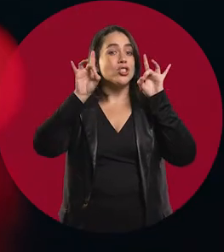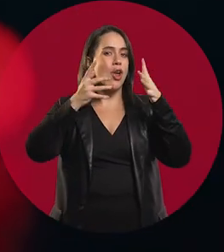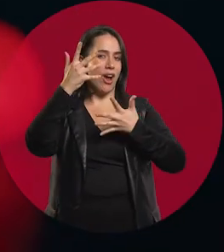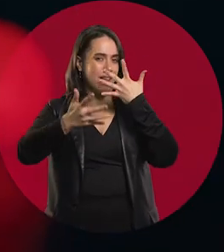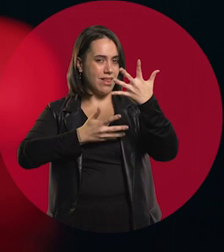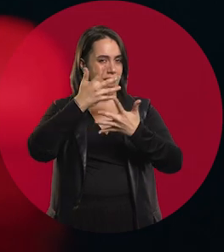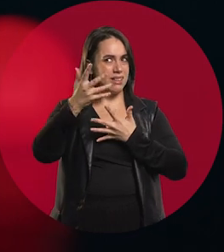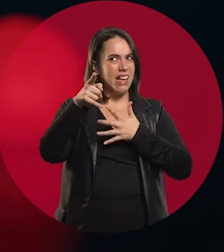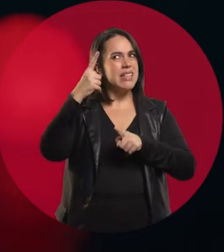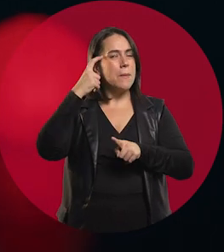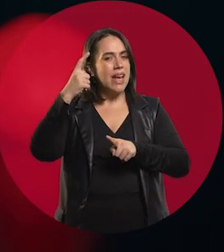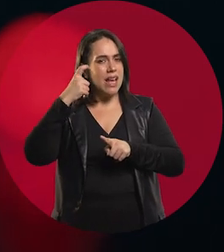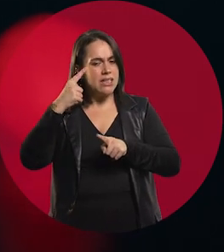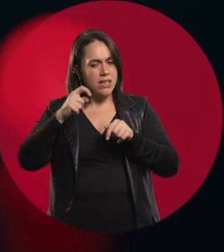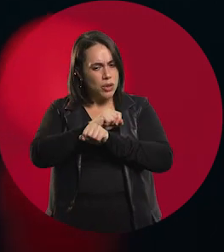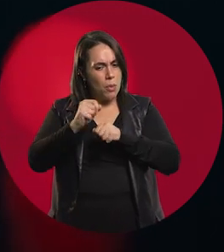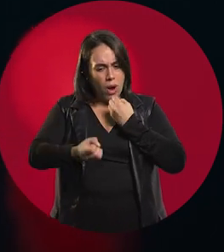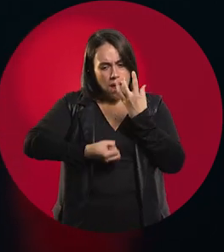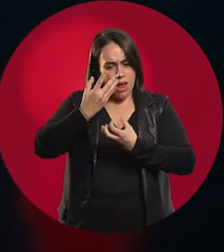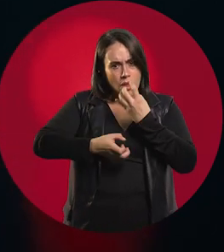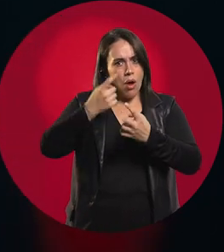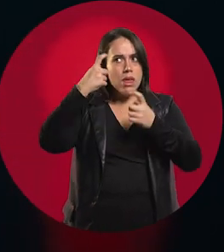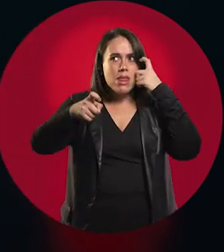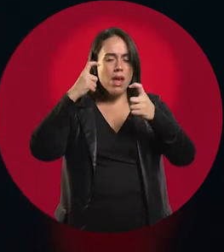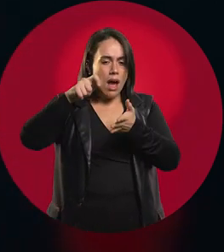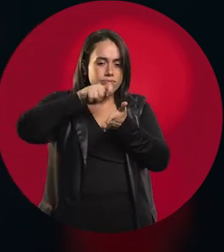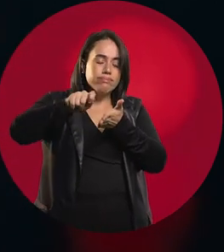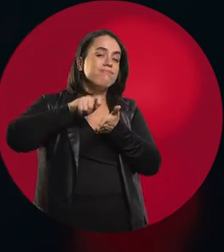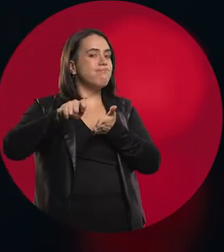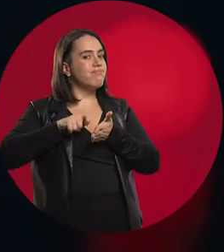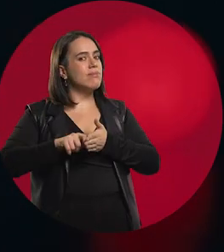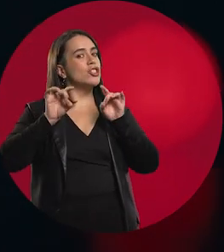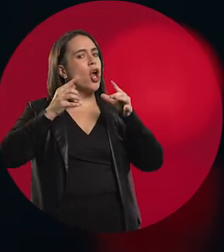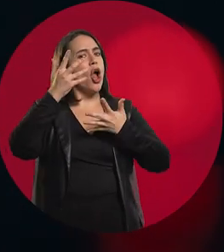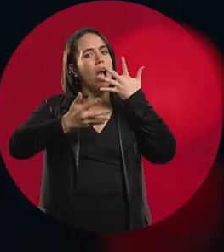But this was something else. In other words, it gave me the possibility not to interpret,